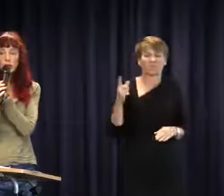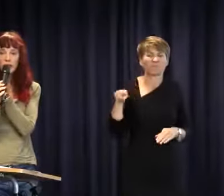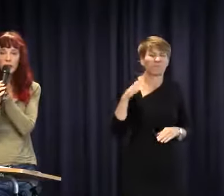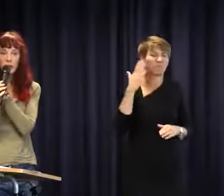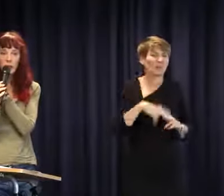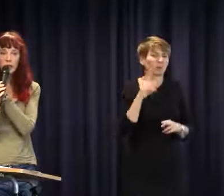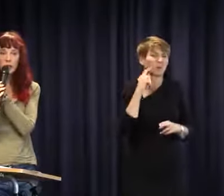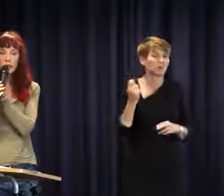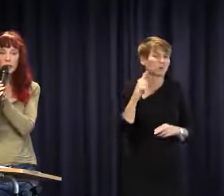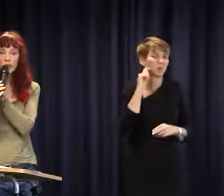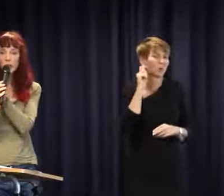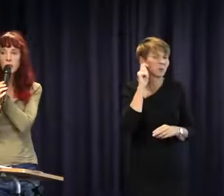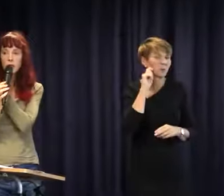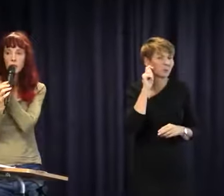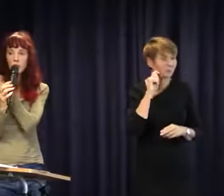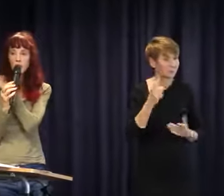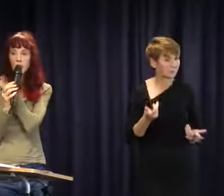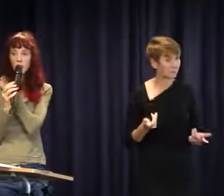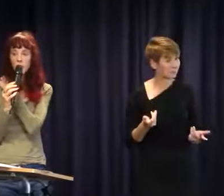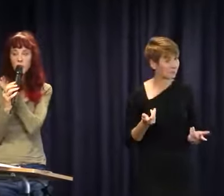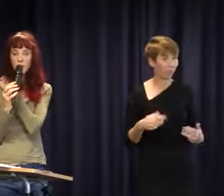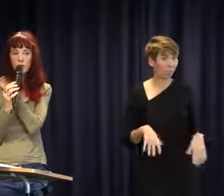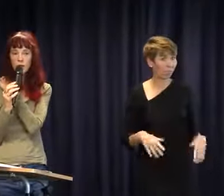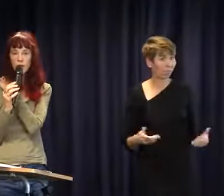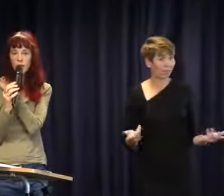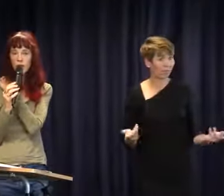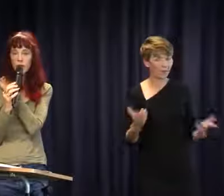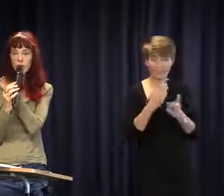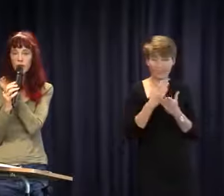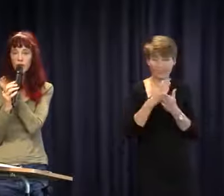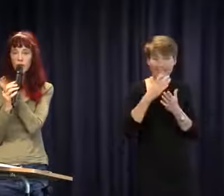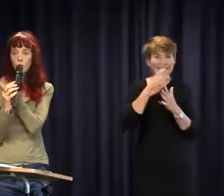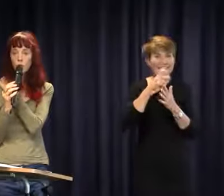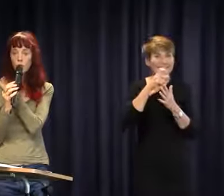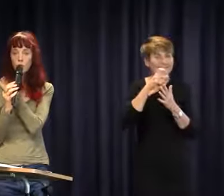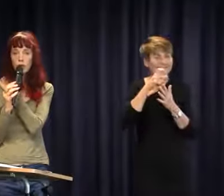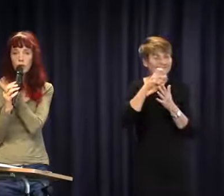get parents and the same with Disability Discrimination Legal Service get parents who want to make